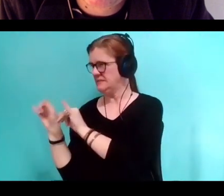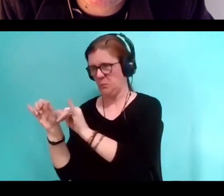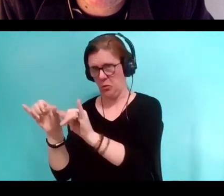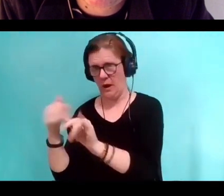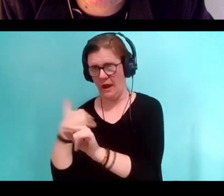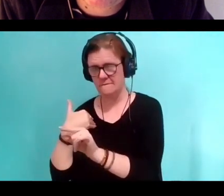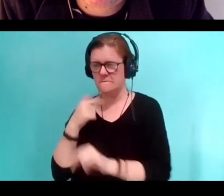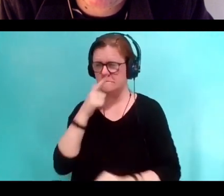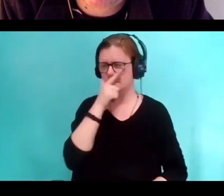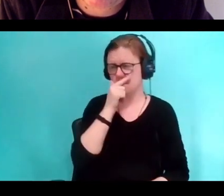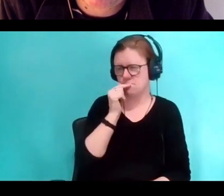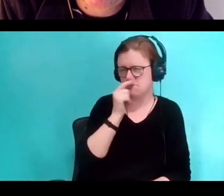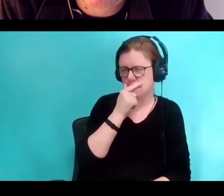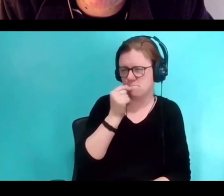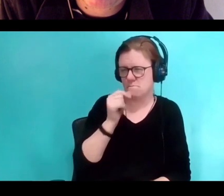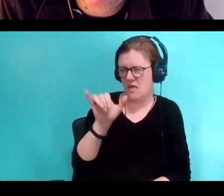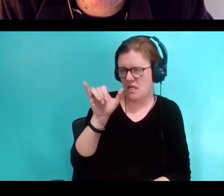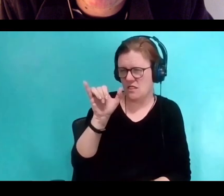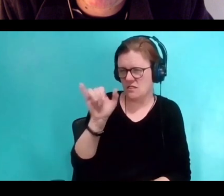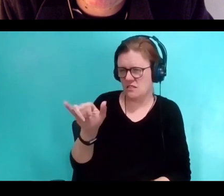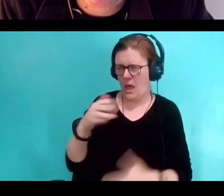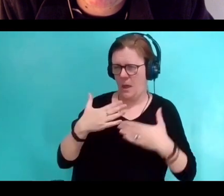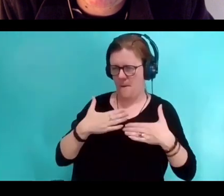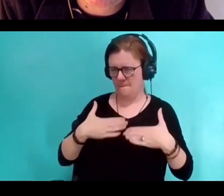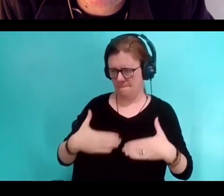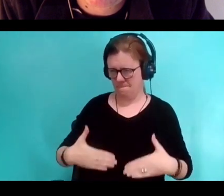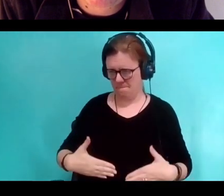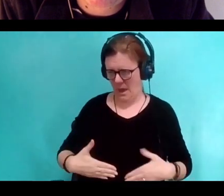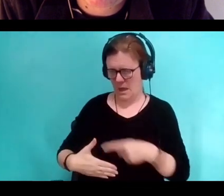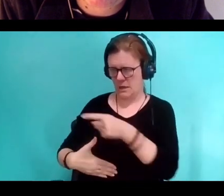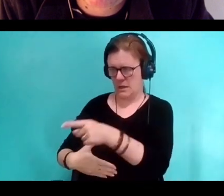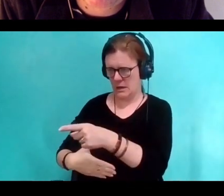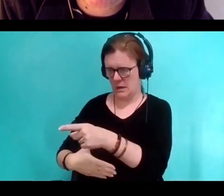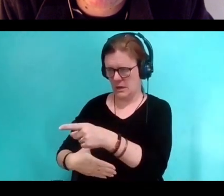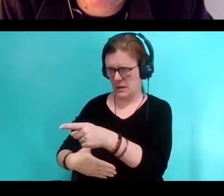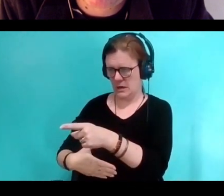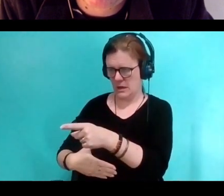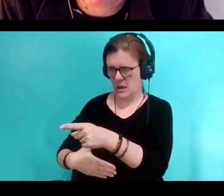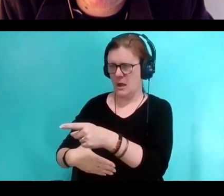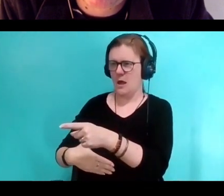what is it about this person, that turns that congruent story into something that's only theirs.